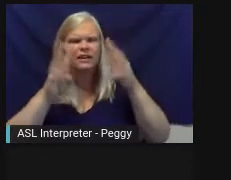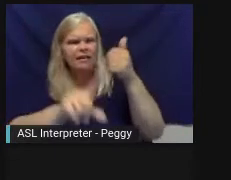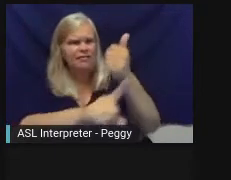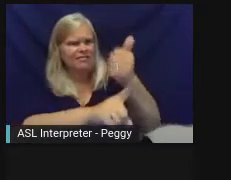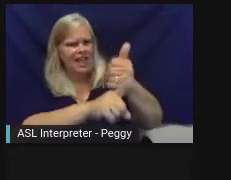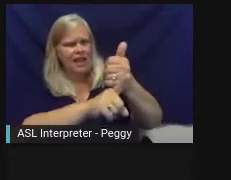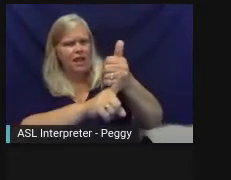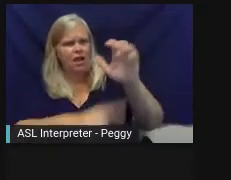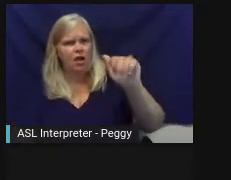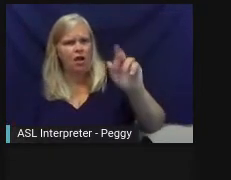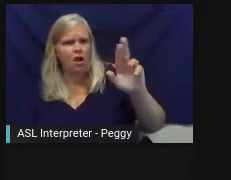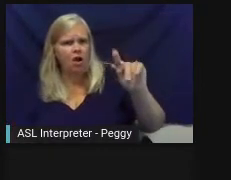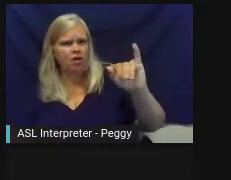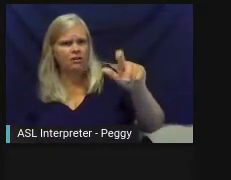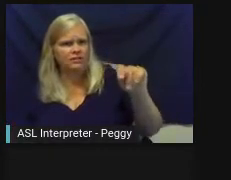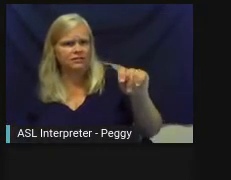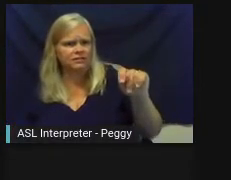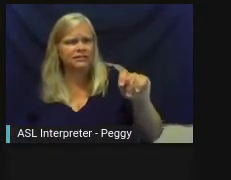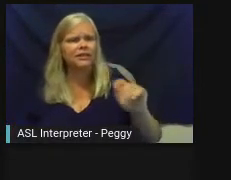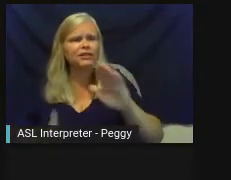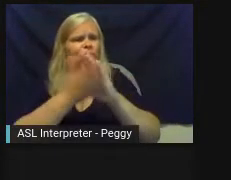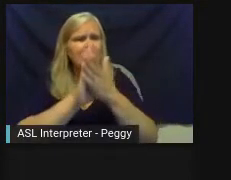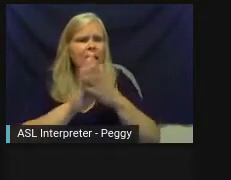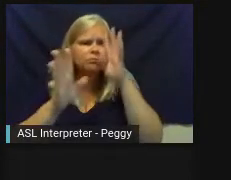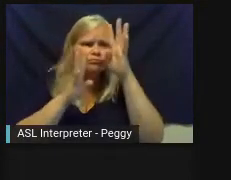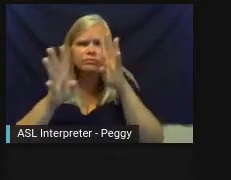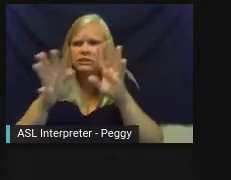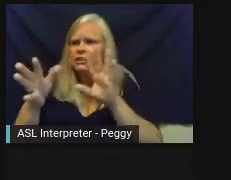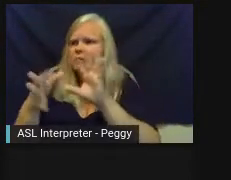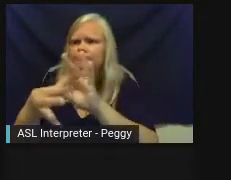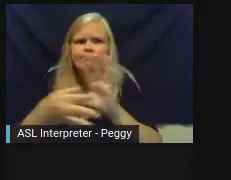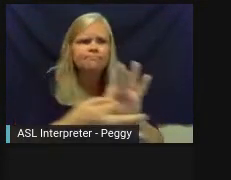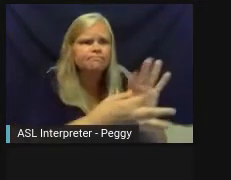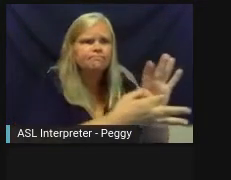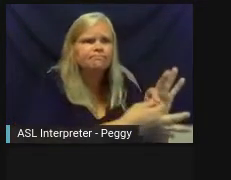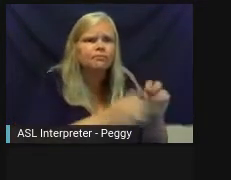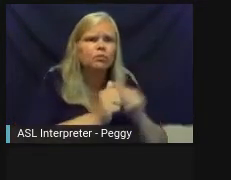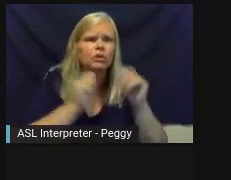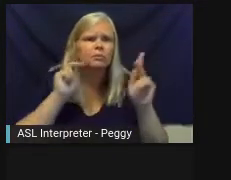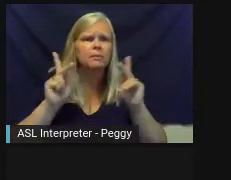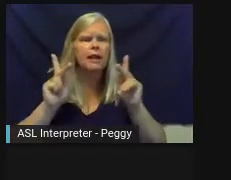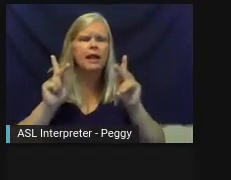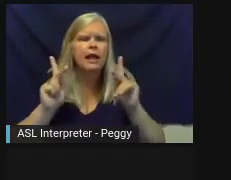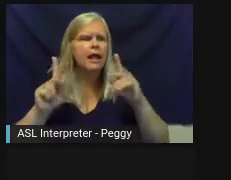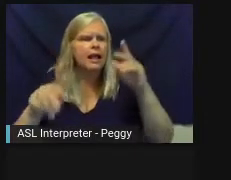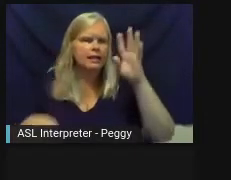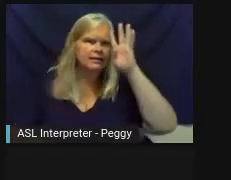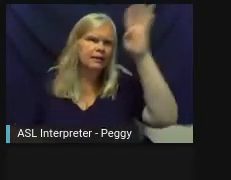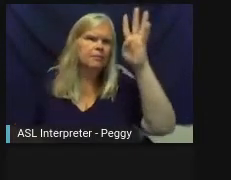create connections and listen for opportunities and then design unique solutions that really met community